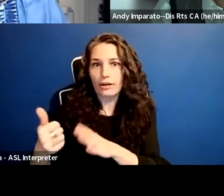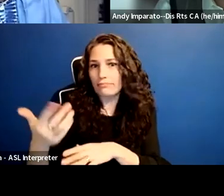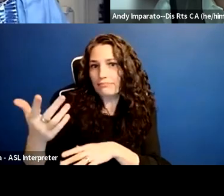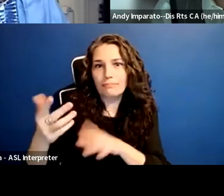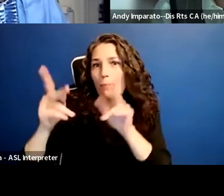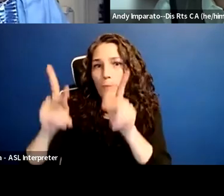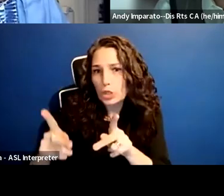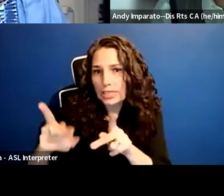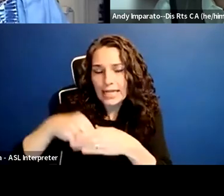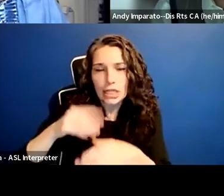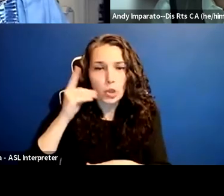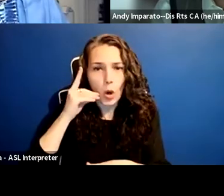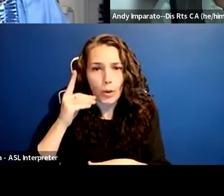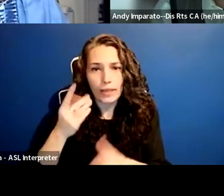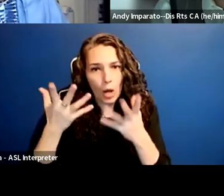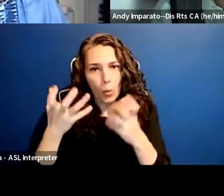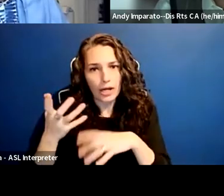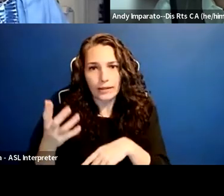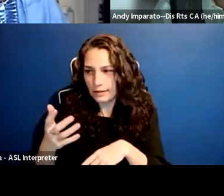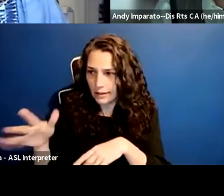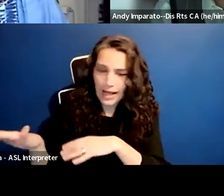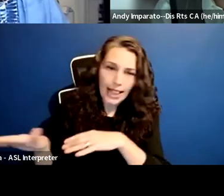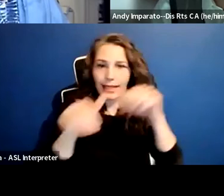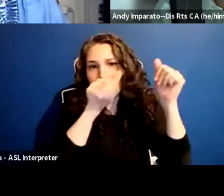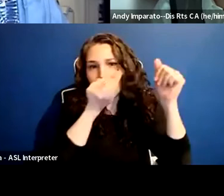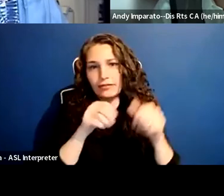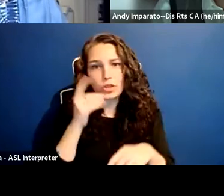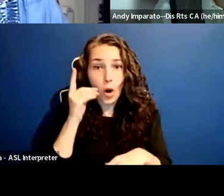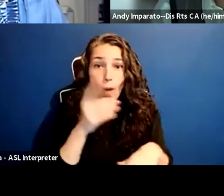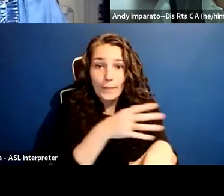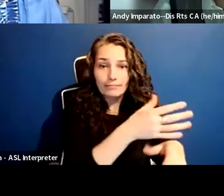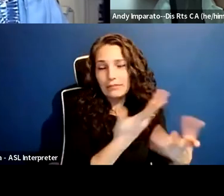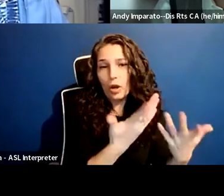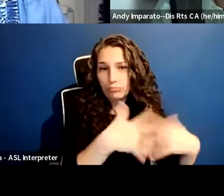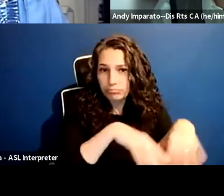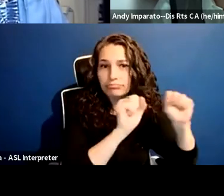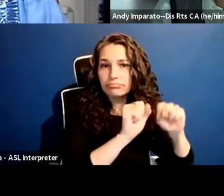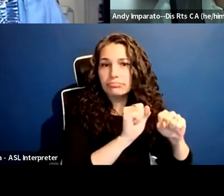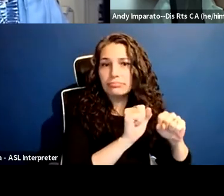right, as you do when you are a college student. But when that student,